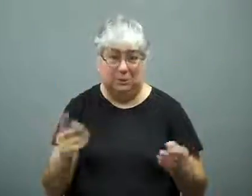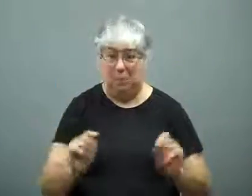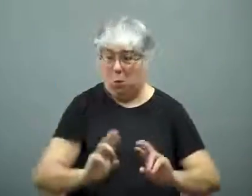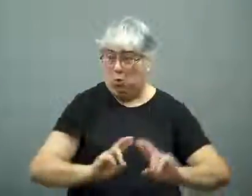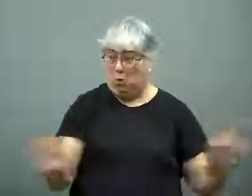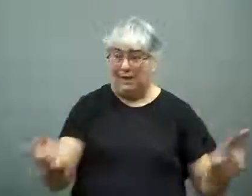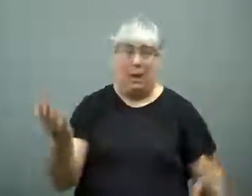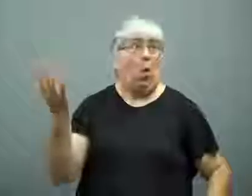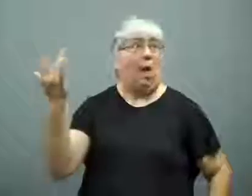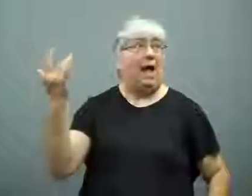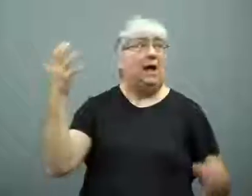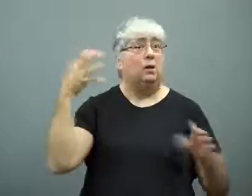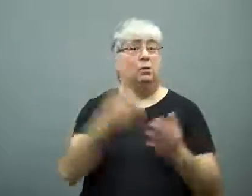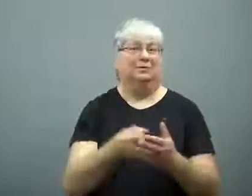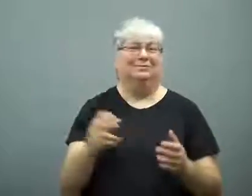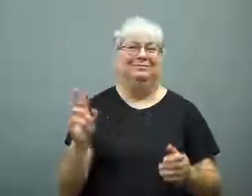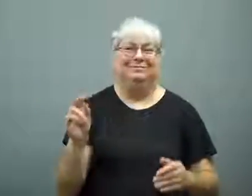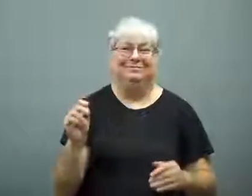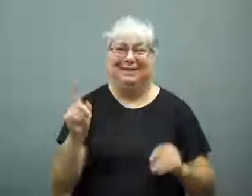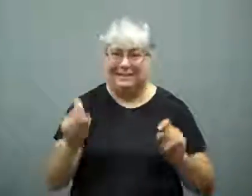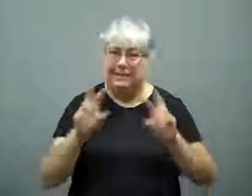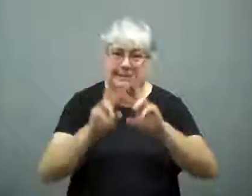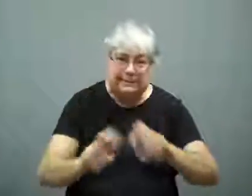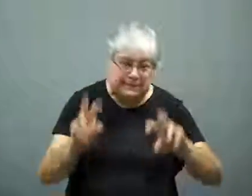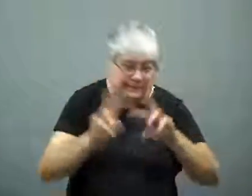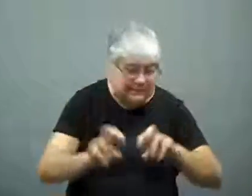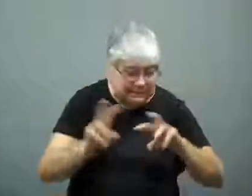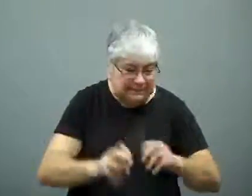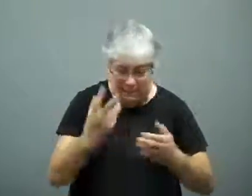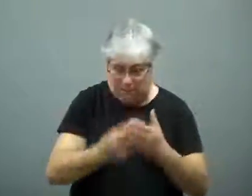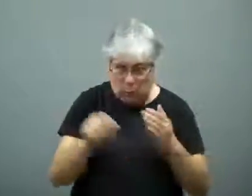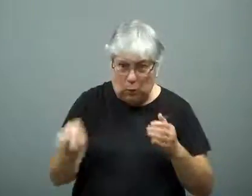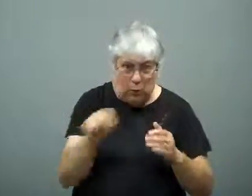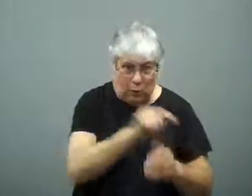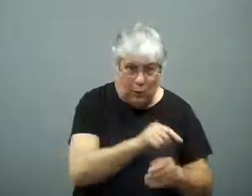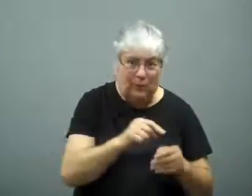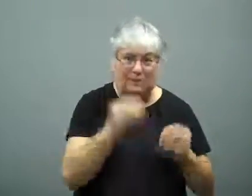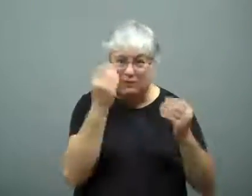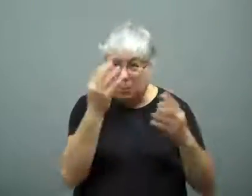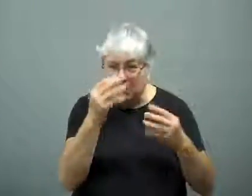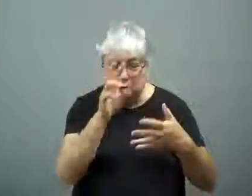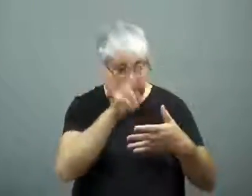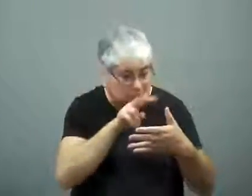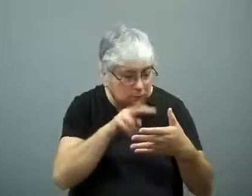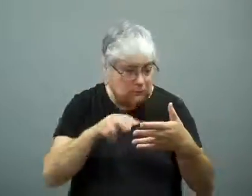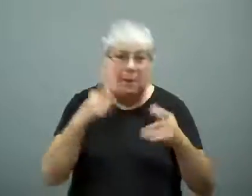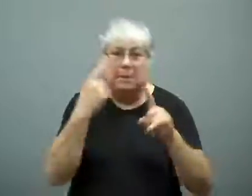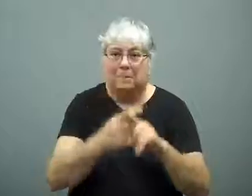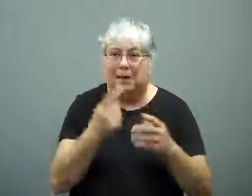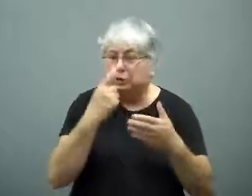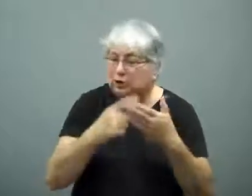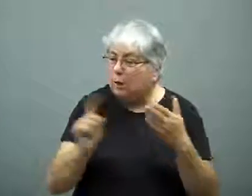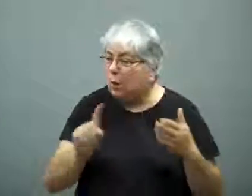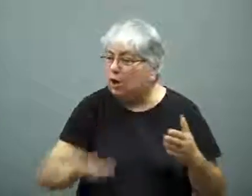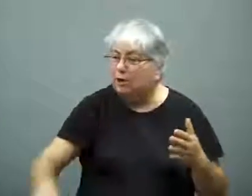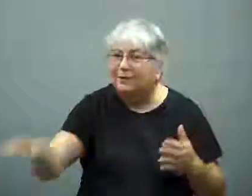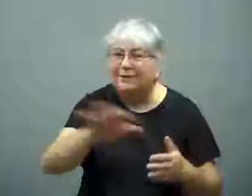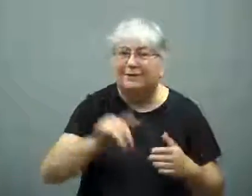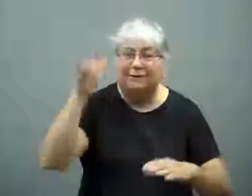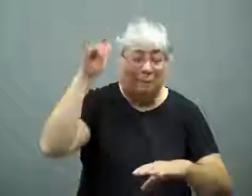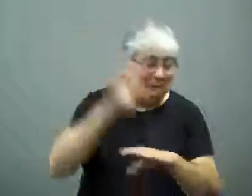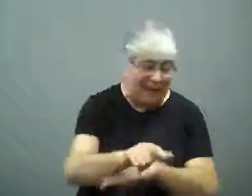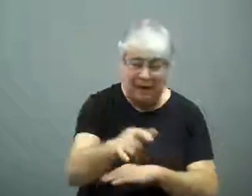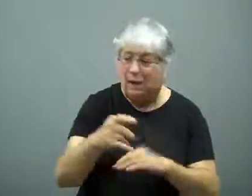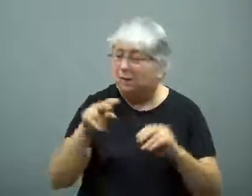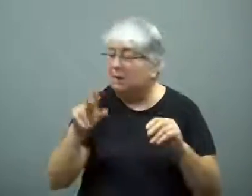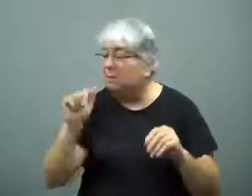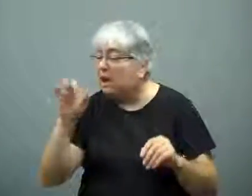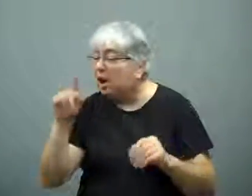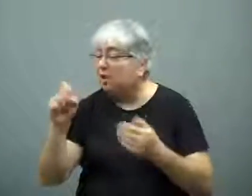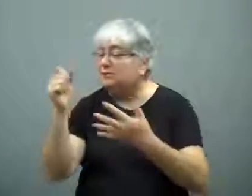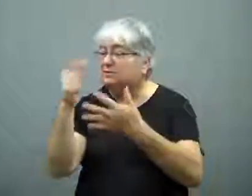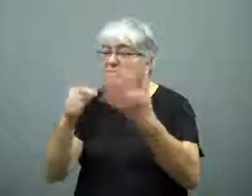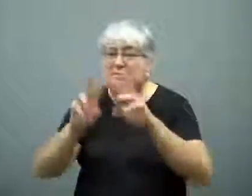The reason for the crash won't be immediately known.